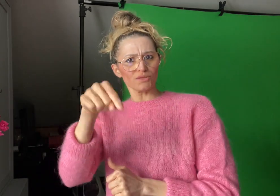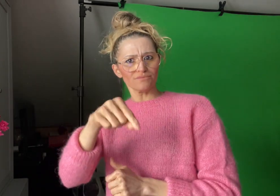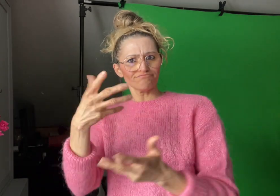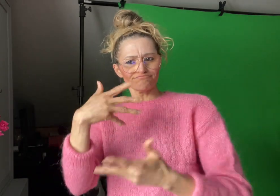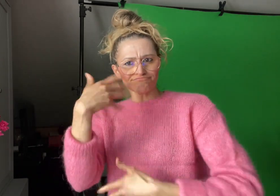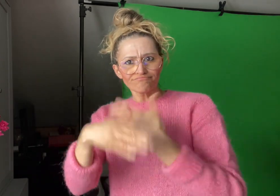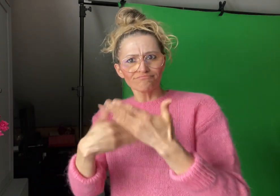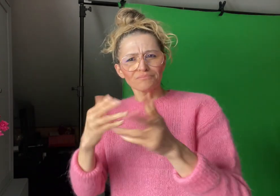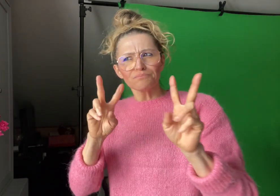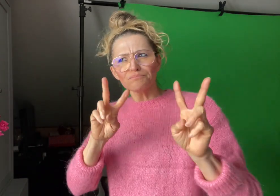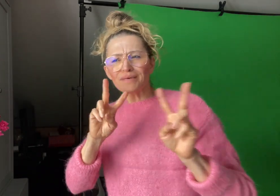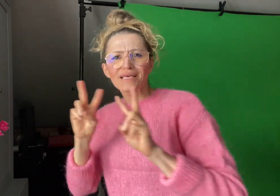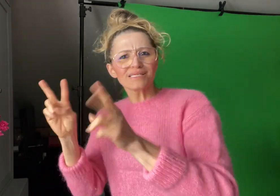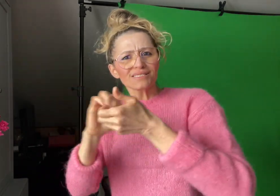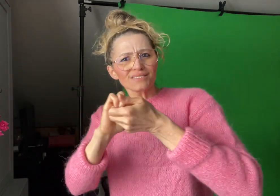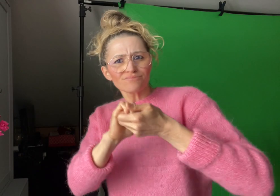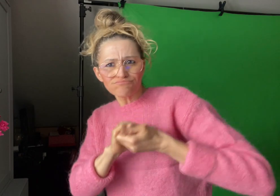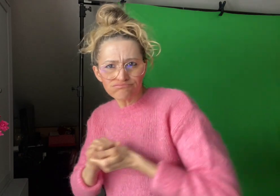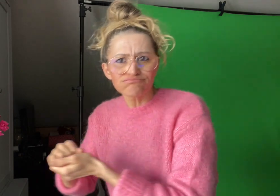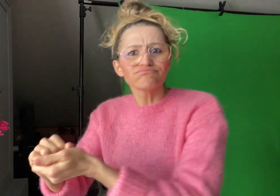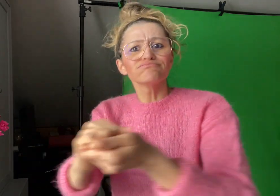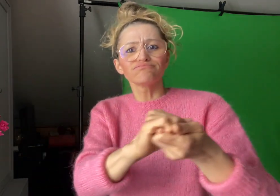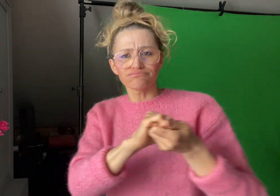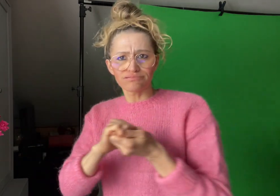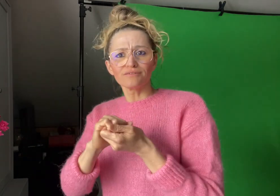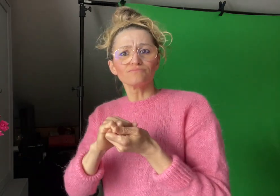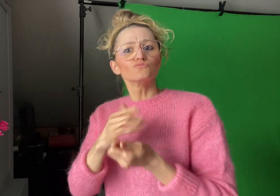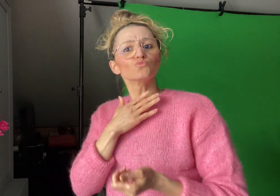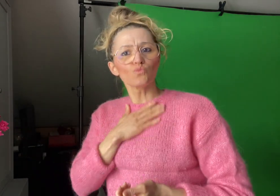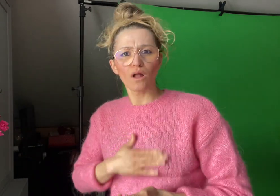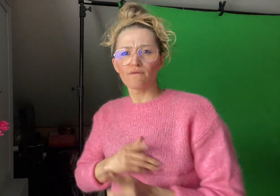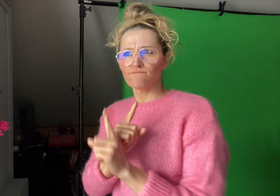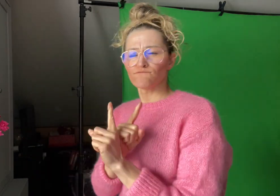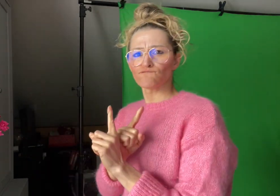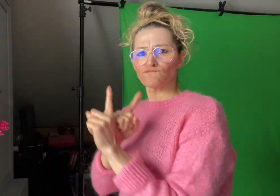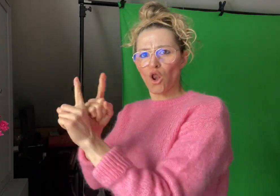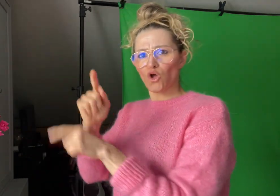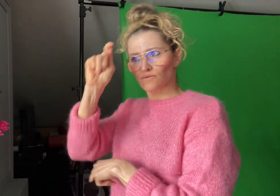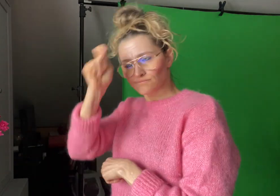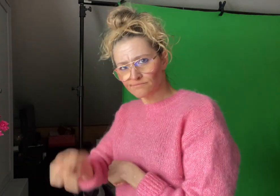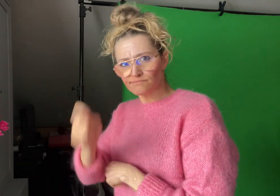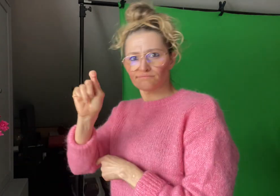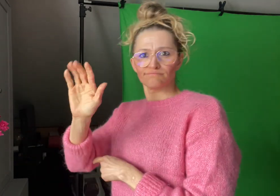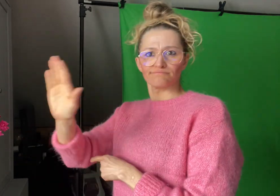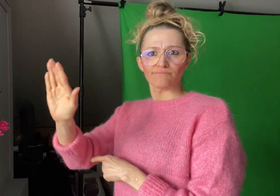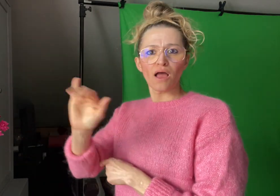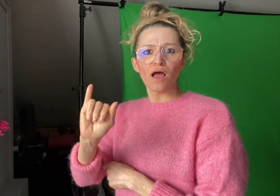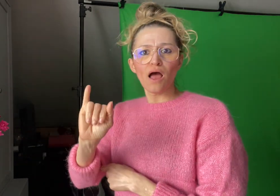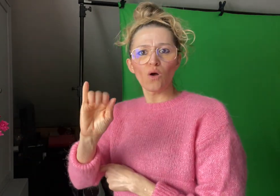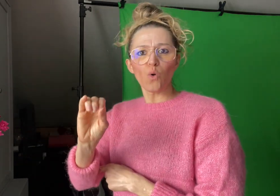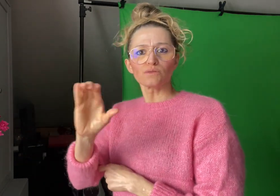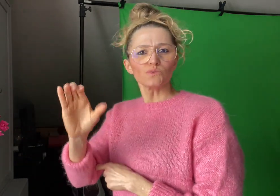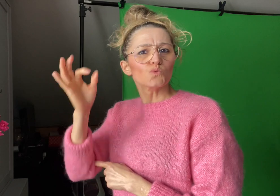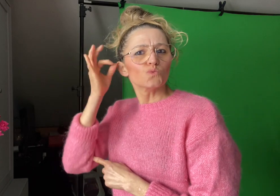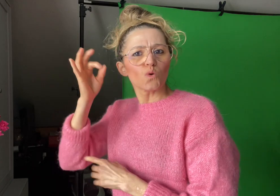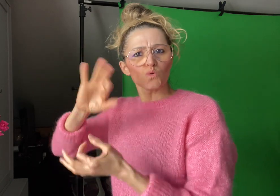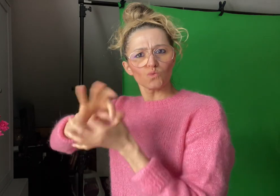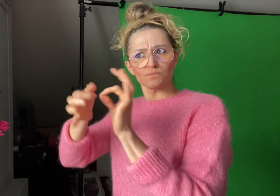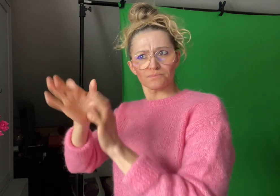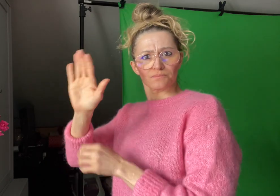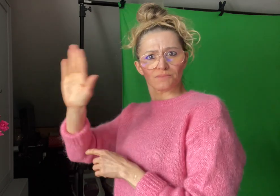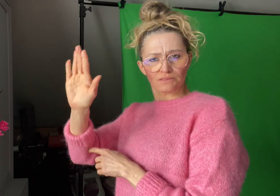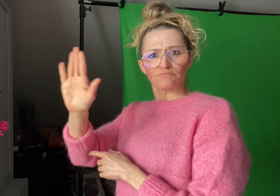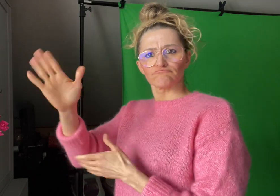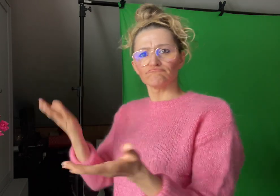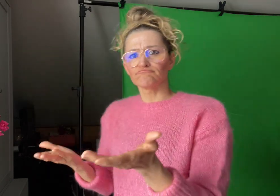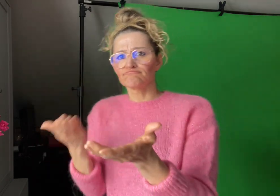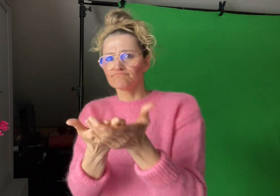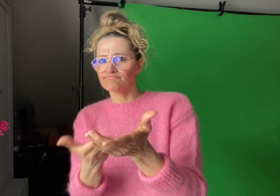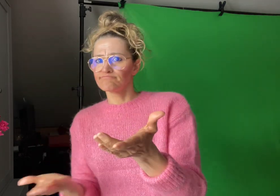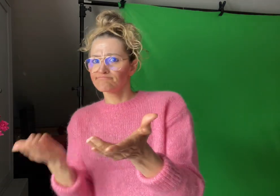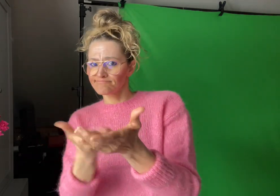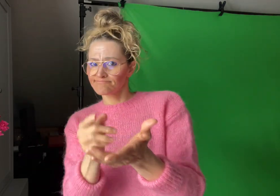by adhering to the IOC's recommendations. The ICSD wished to express